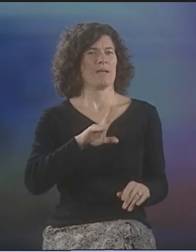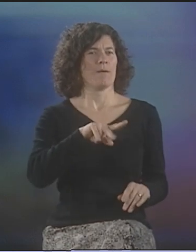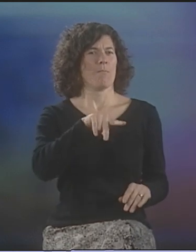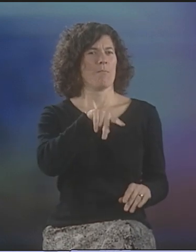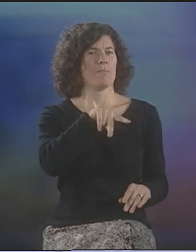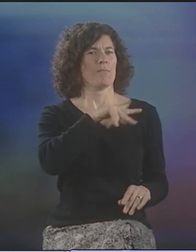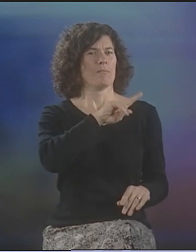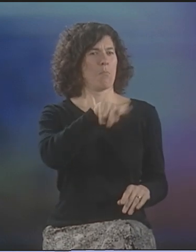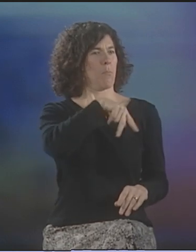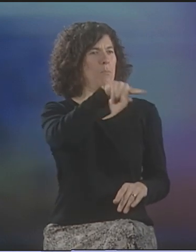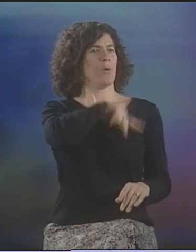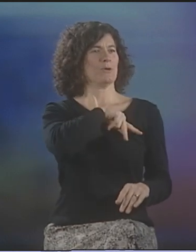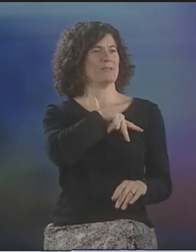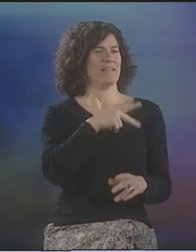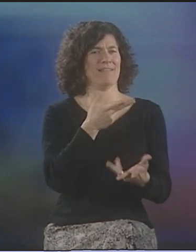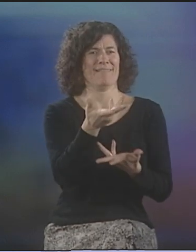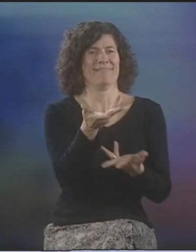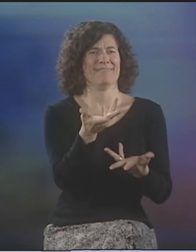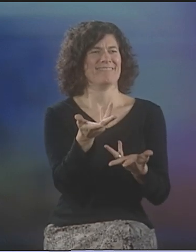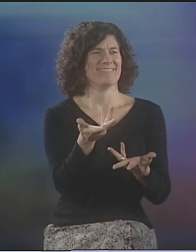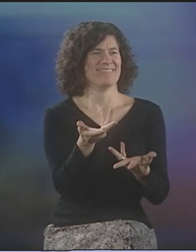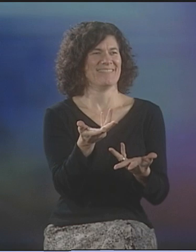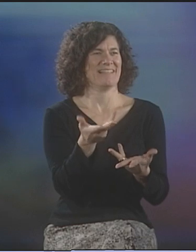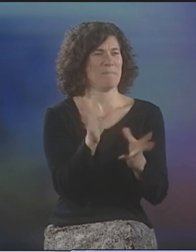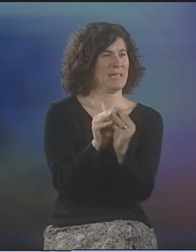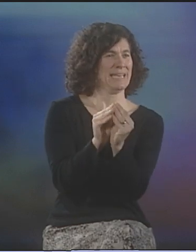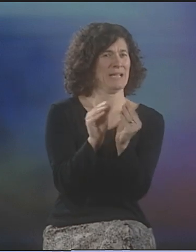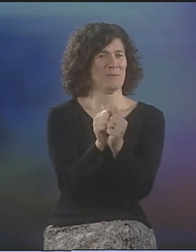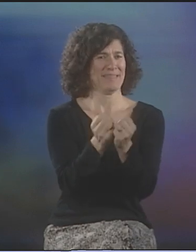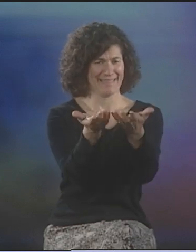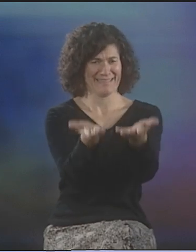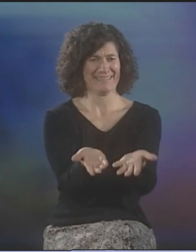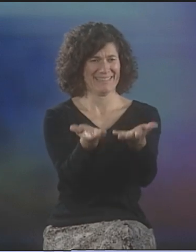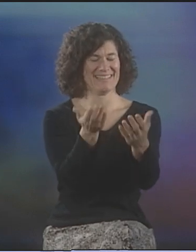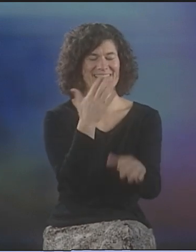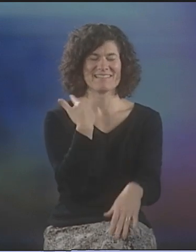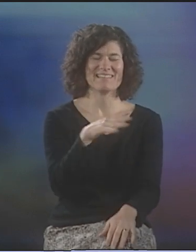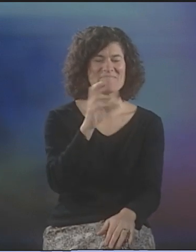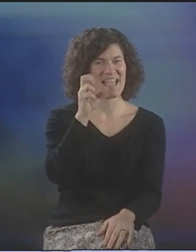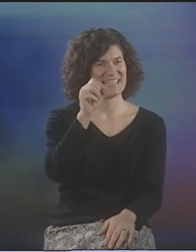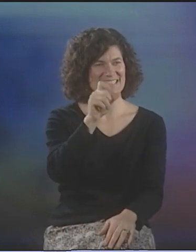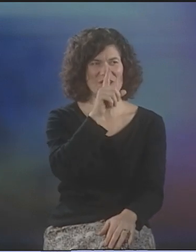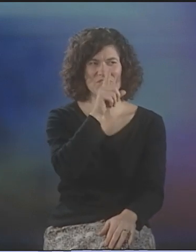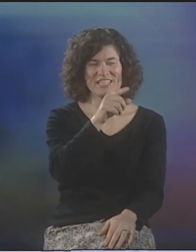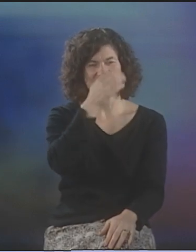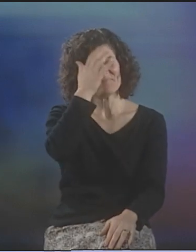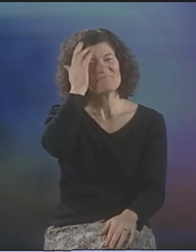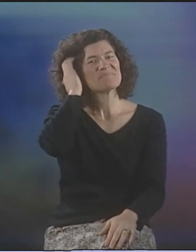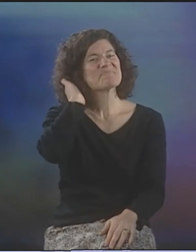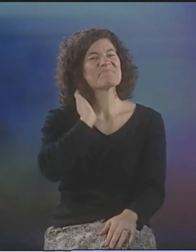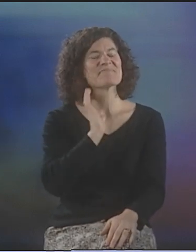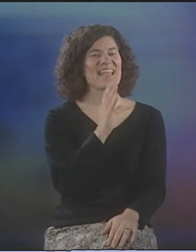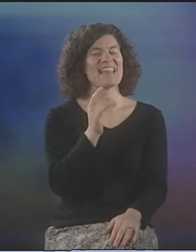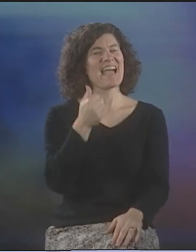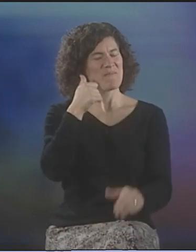BECAUSE HERE WE WERE HAVING THIS PERSONAL, FACE-TO-FACE MEETING WITH ALLEN GINSBERG. IT WAS INCREDIBLE.